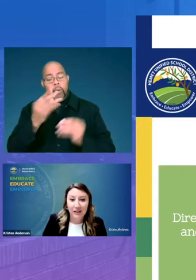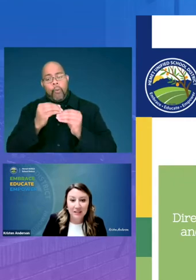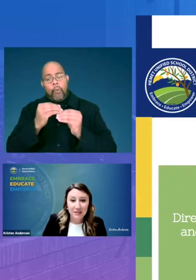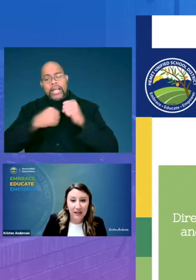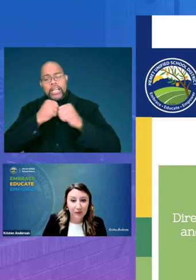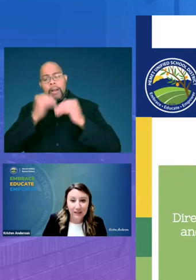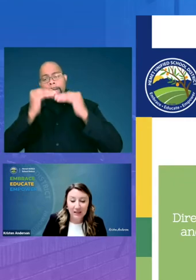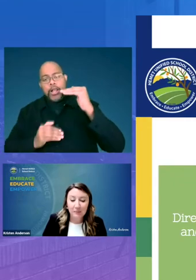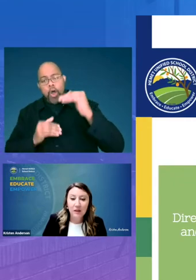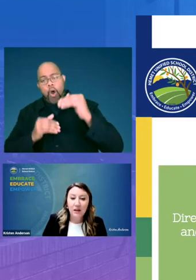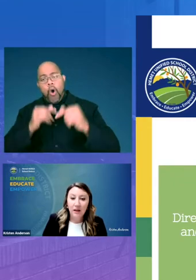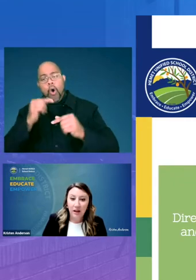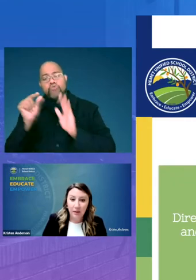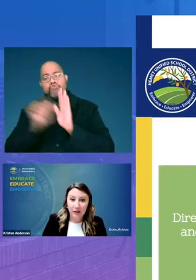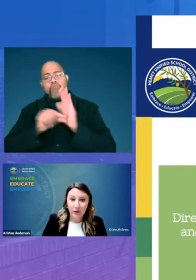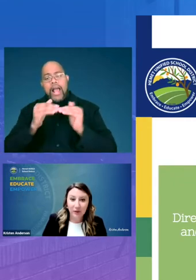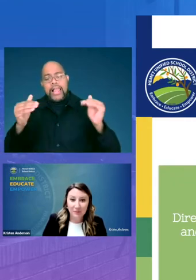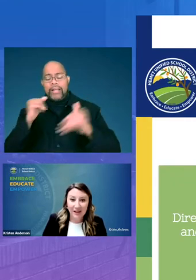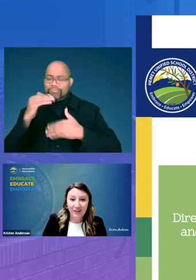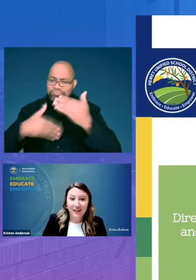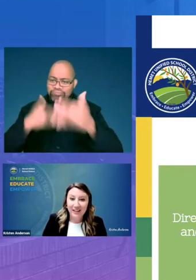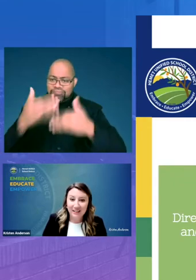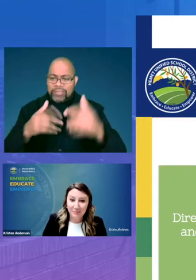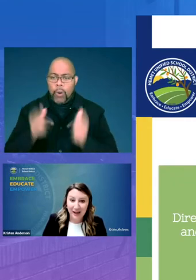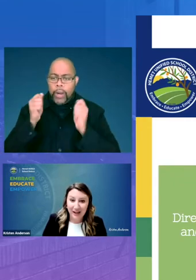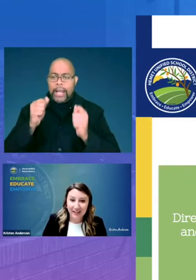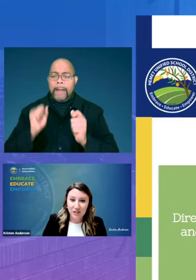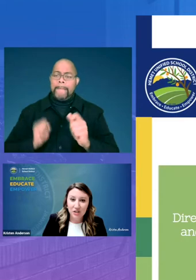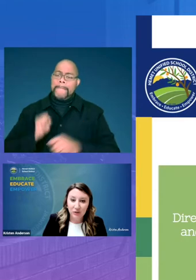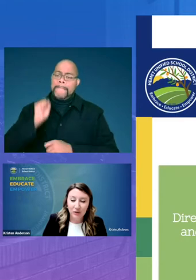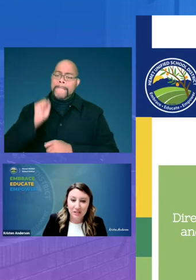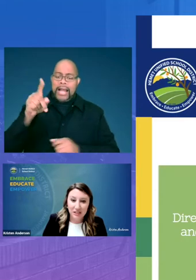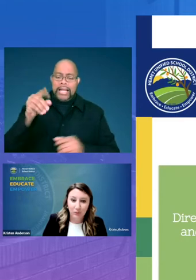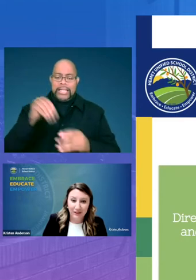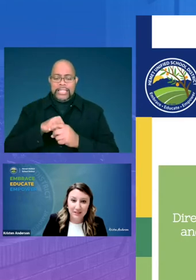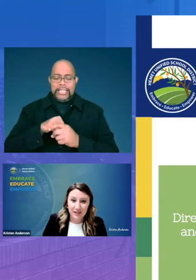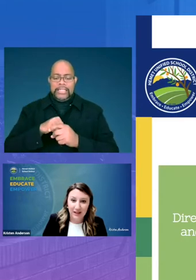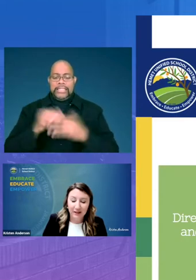accelerate them um in a quick manner and get them back into the tier one setting